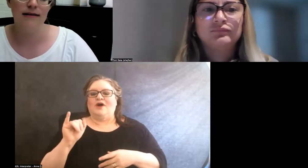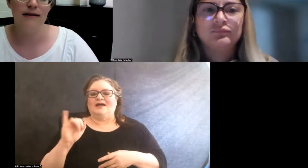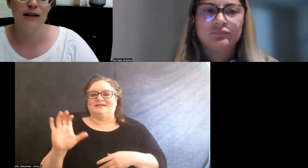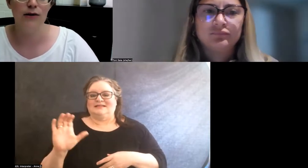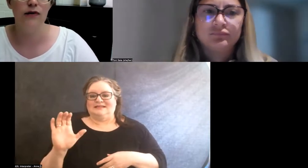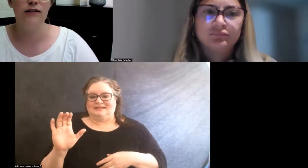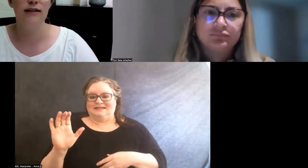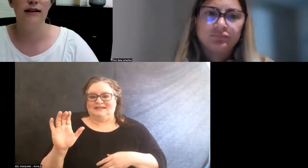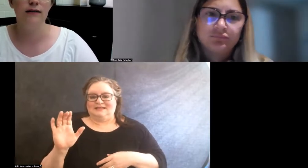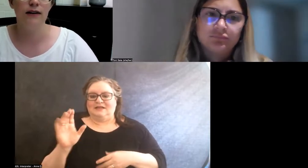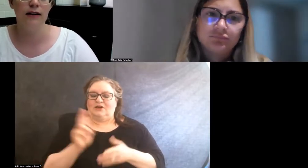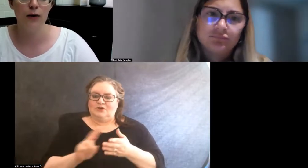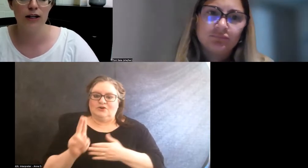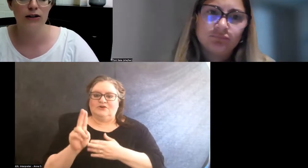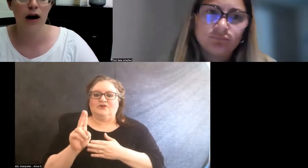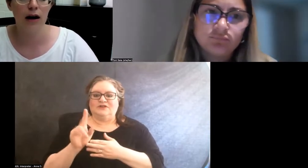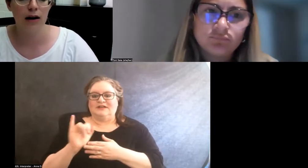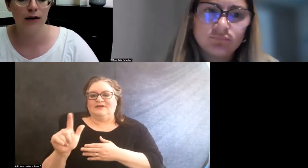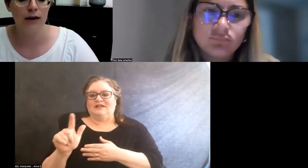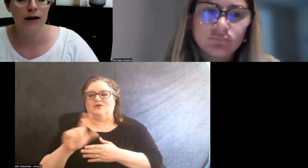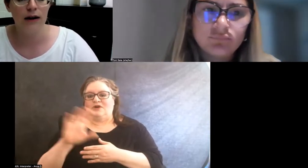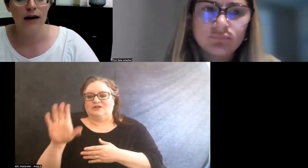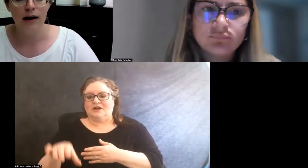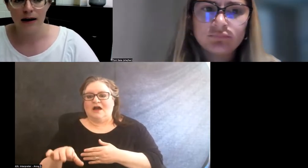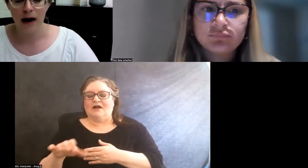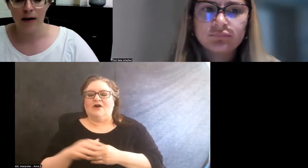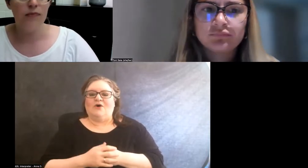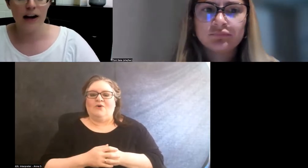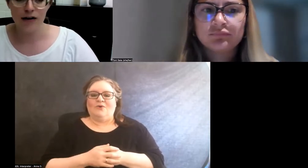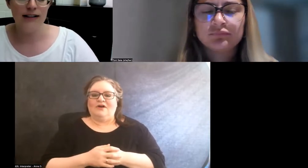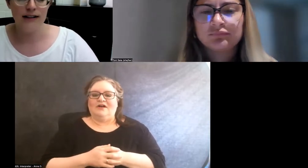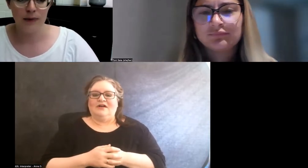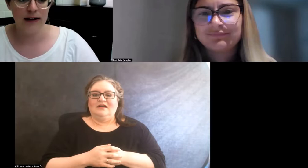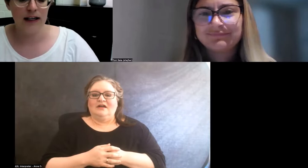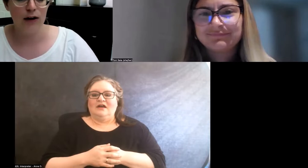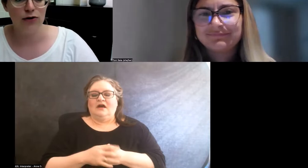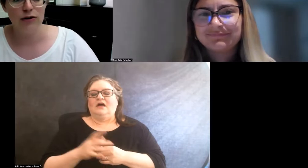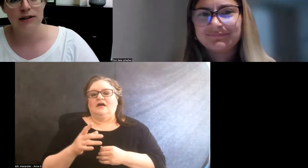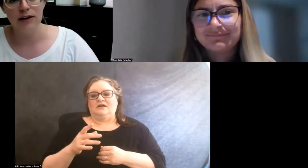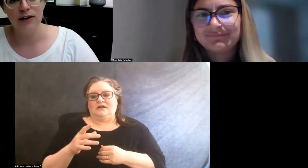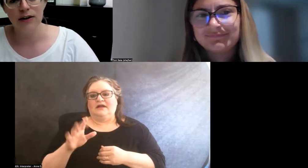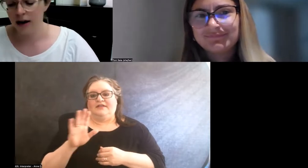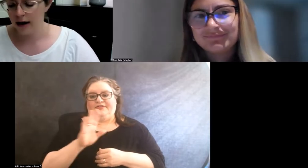that's the University of Illinois Chicago, their Disability Cultural Center.